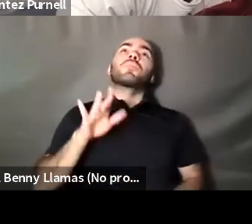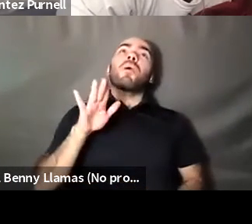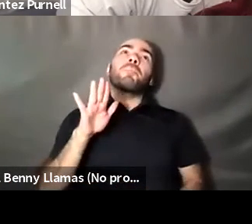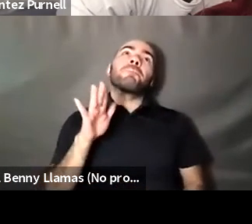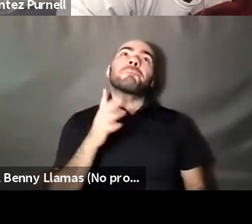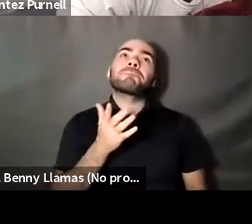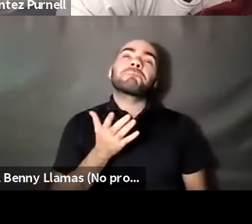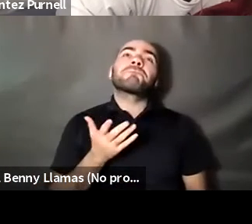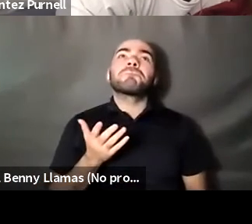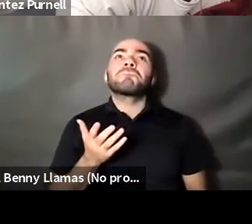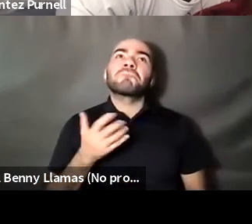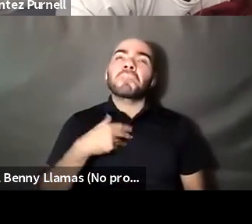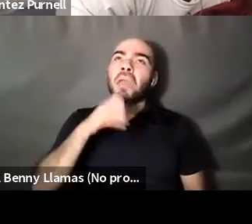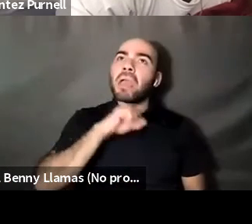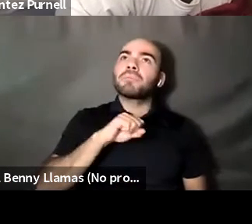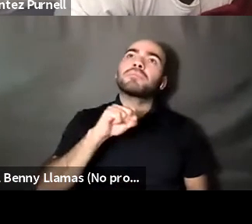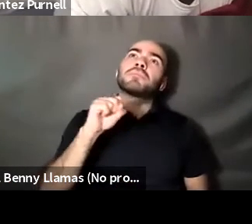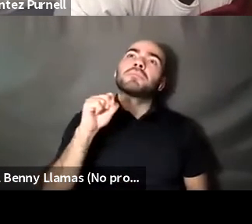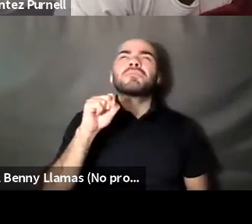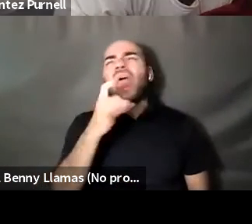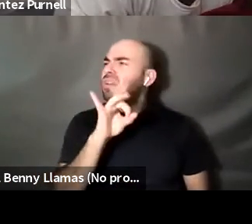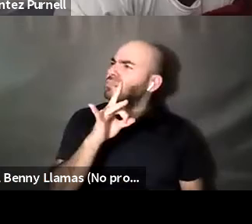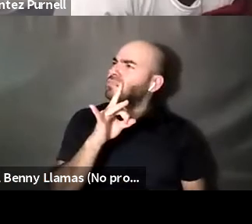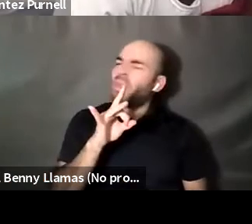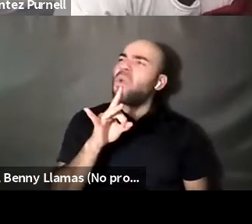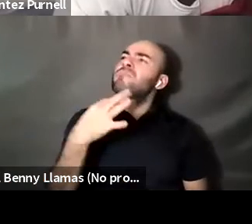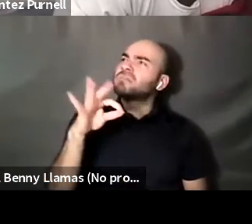Nahshon Anderson: I was I was 19 I was eight. I was 19 year 18 going on 19